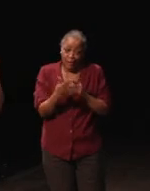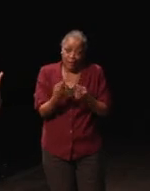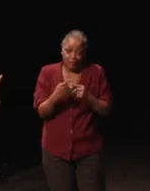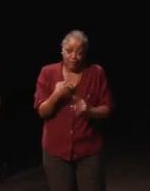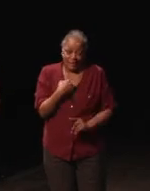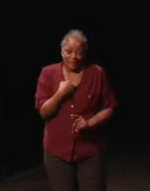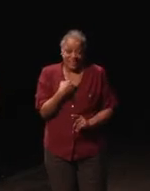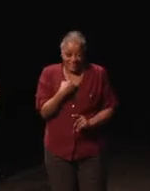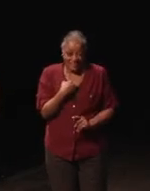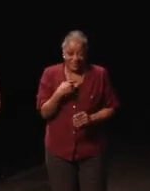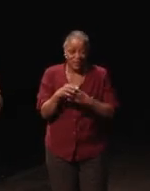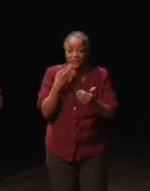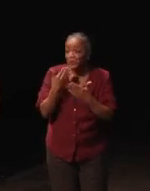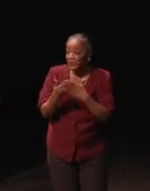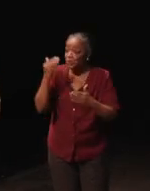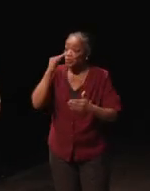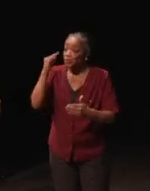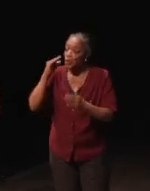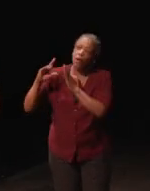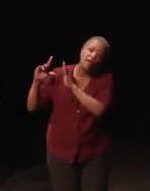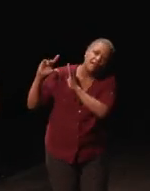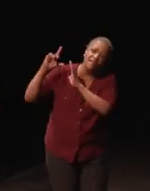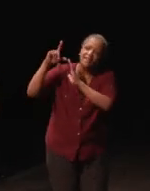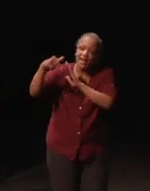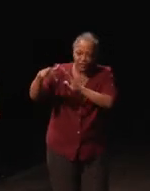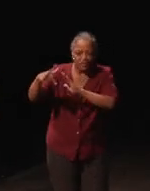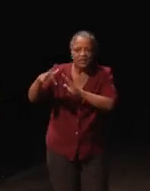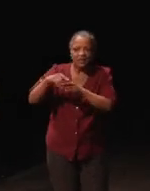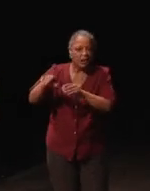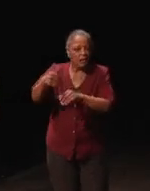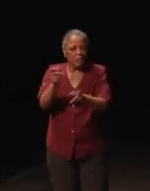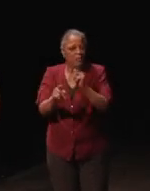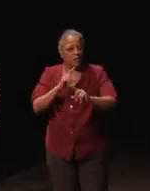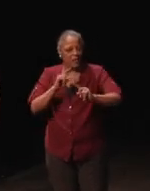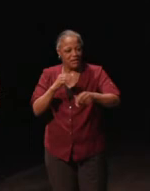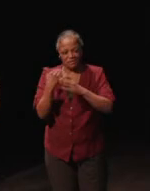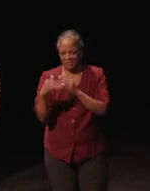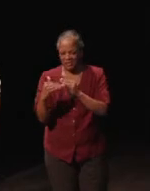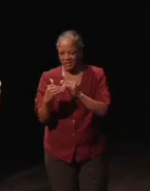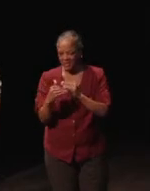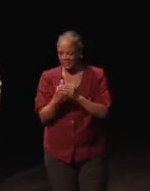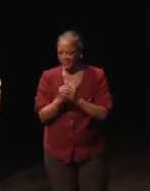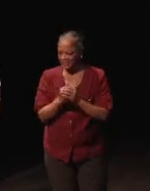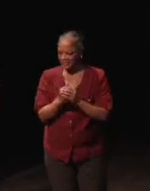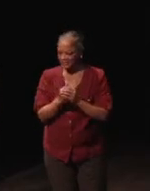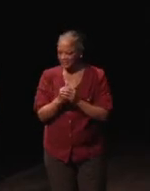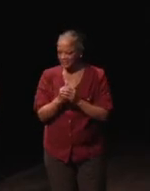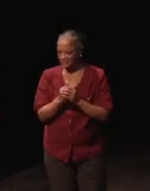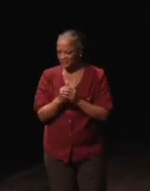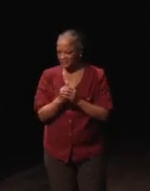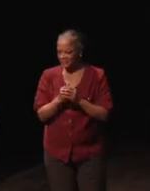But it's good to know that eventually that would not have to be the case. I also have the same account name